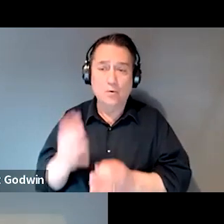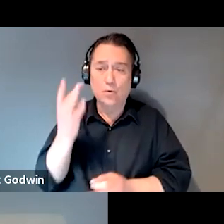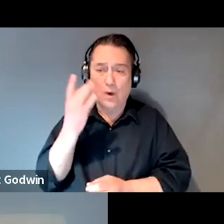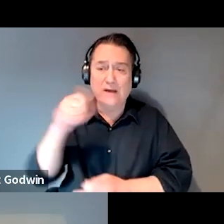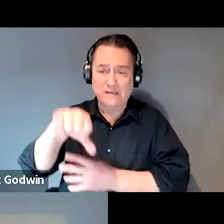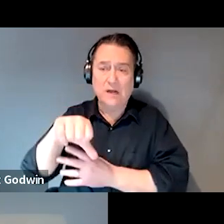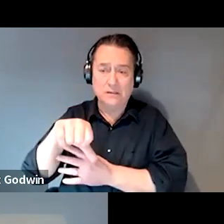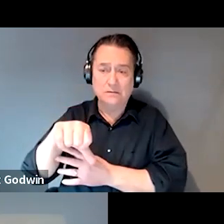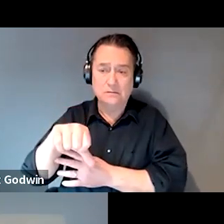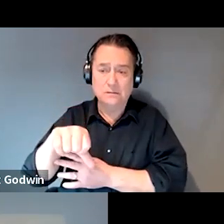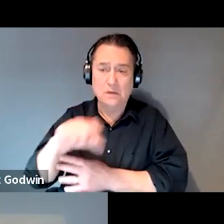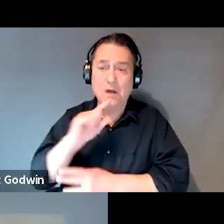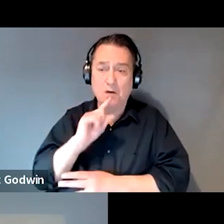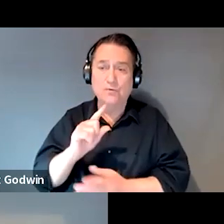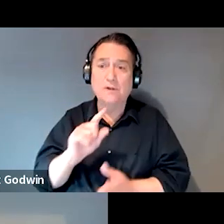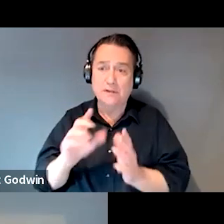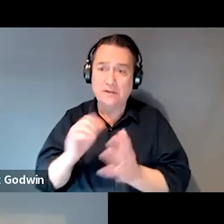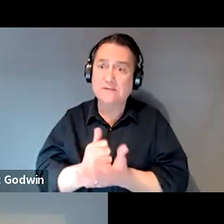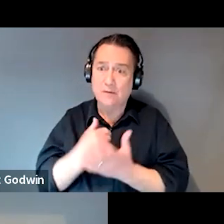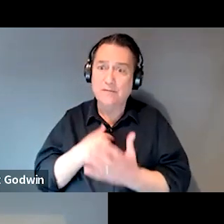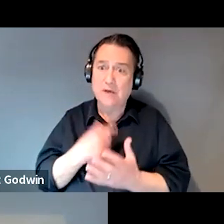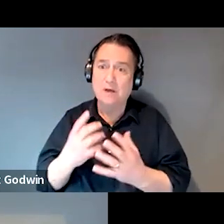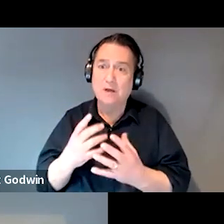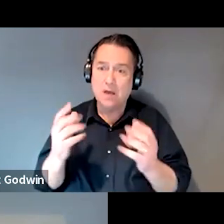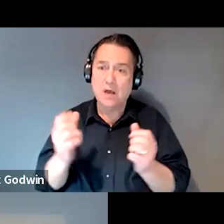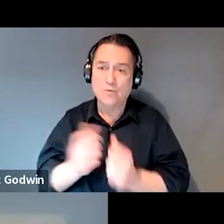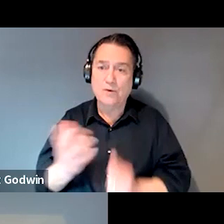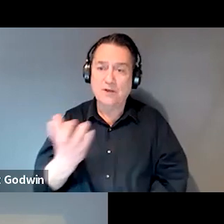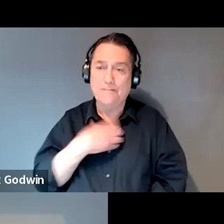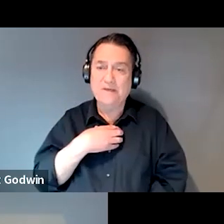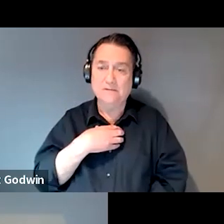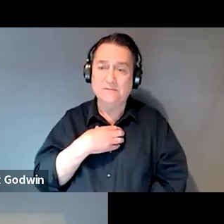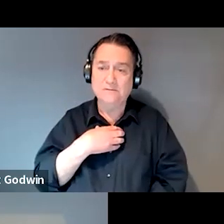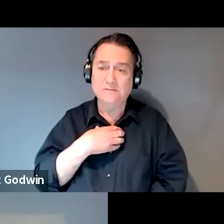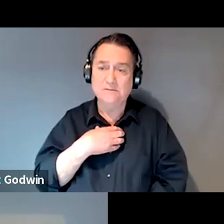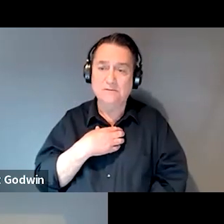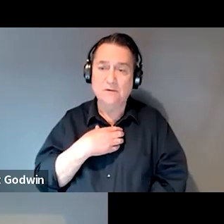and I've found that that's been extremely helpful with appeals for us. On the front end, it's pretty good.